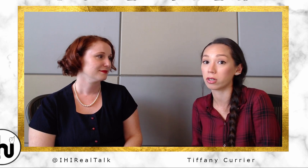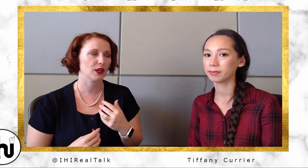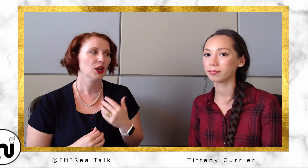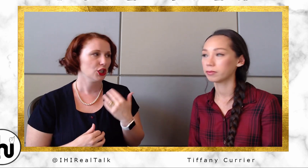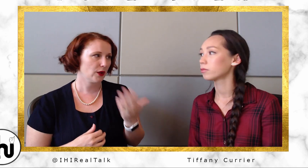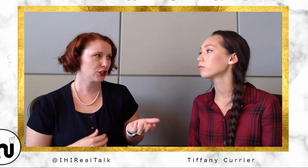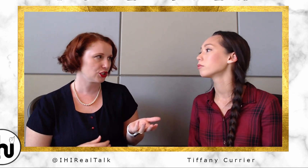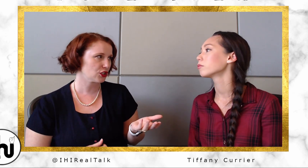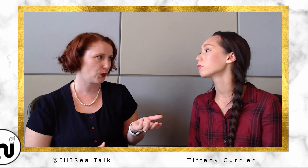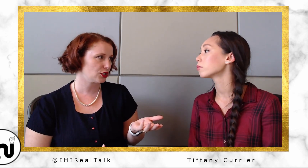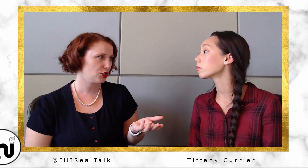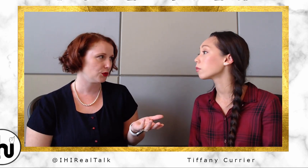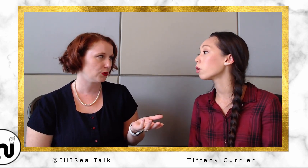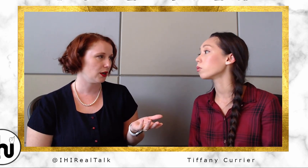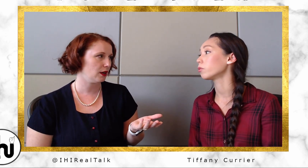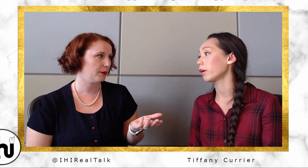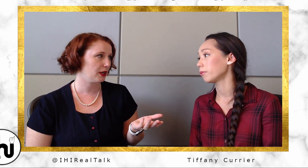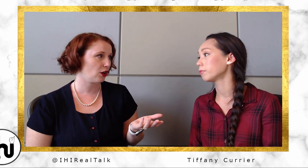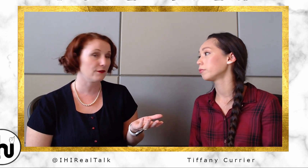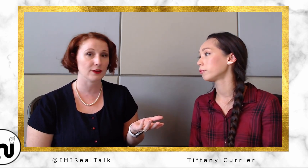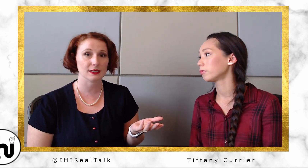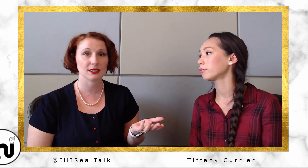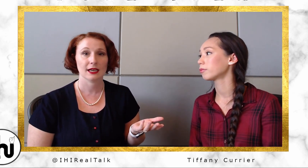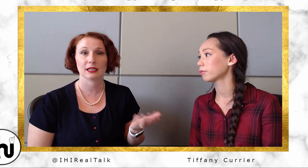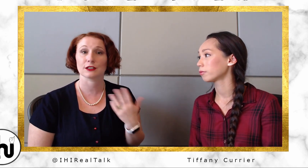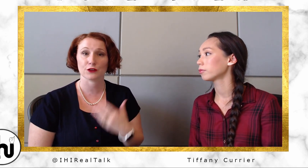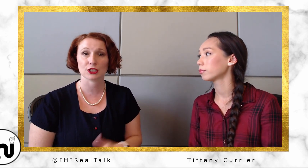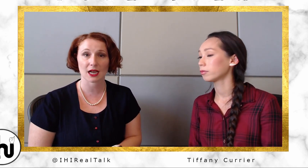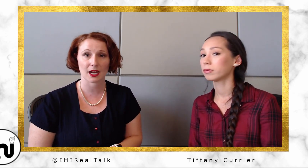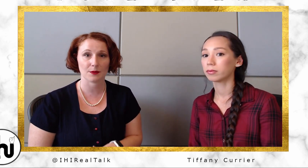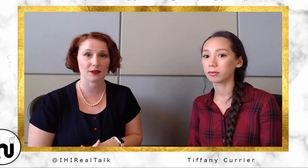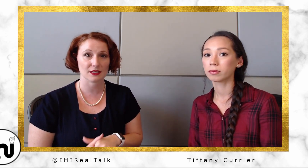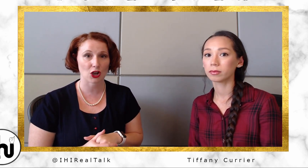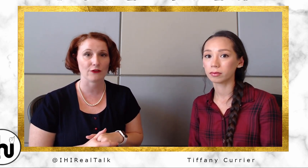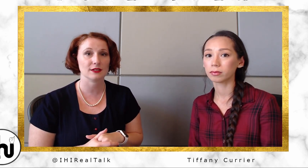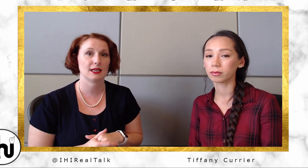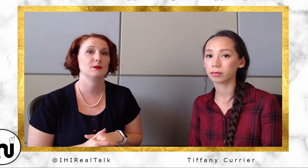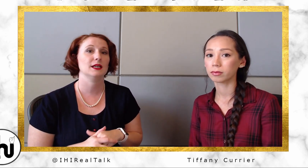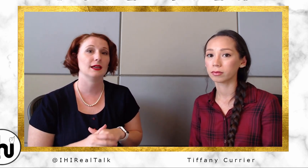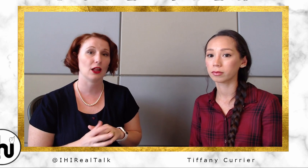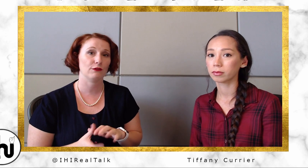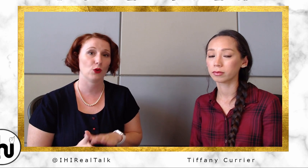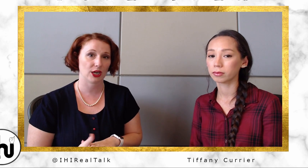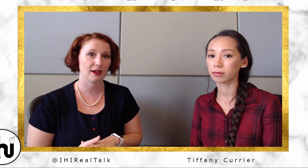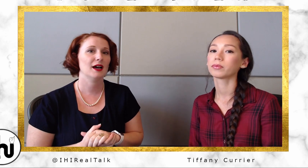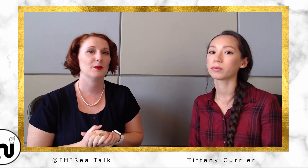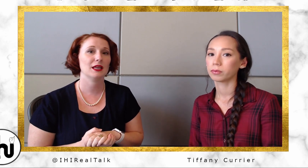Desirée: You actually just went to a big conference. It's the first time this conference has been in California.